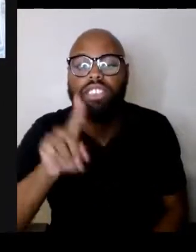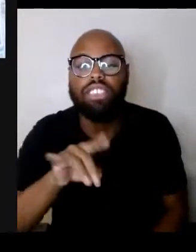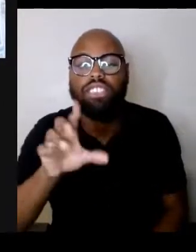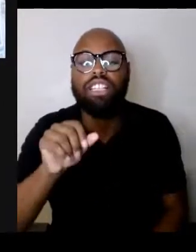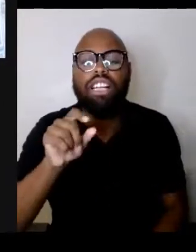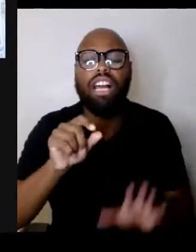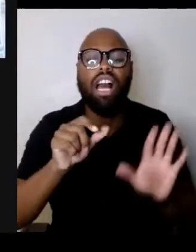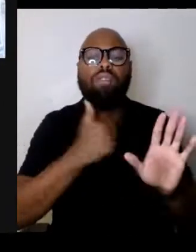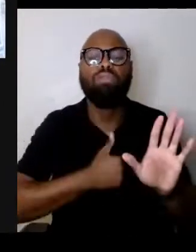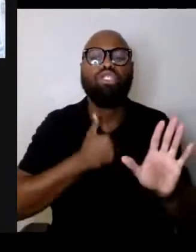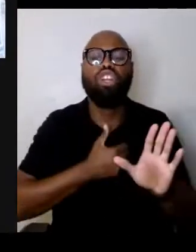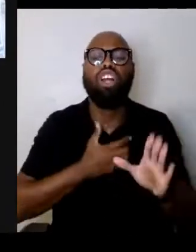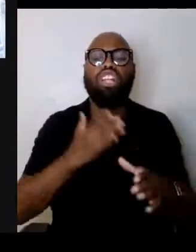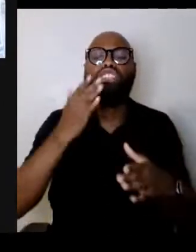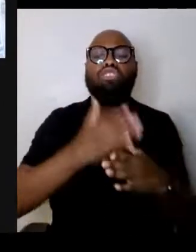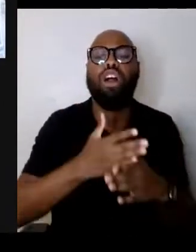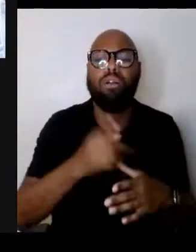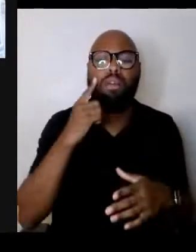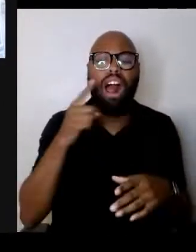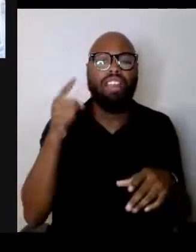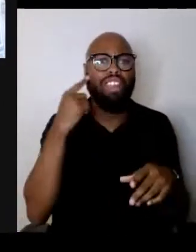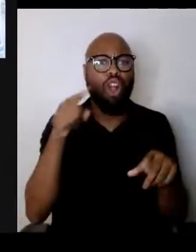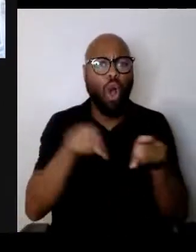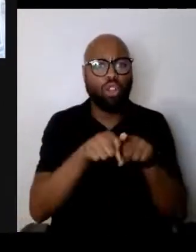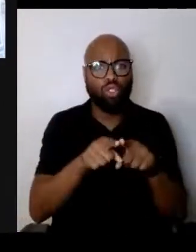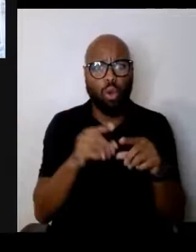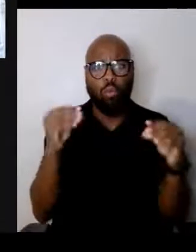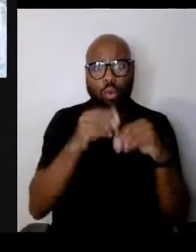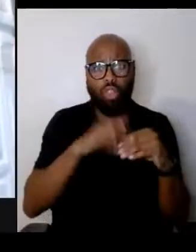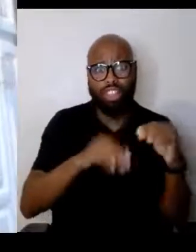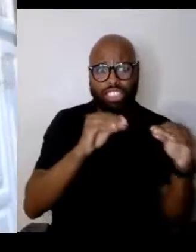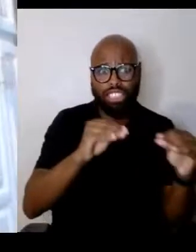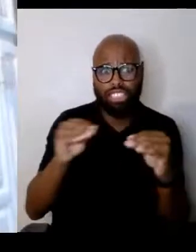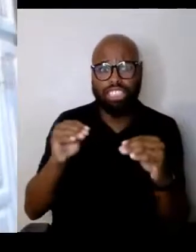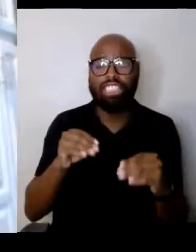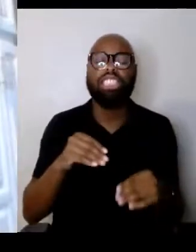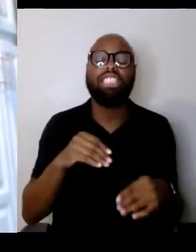The Israelis and the Palestinian have a teenage program